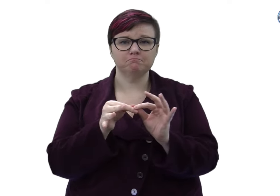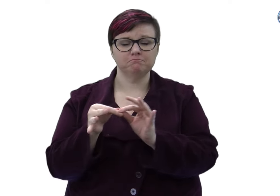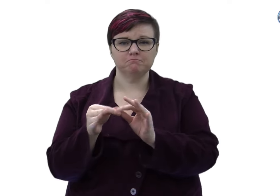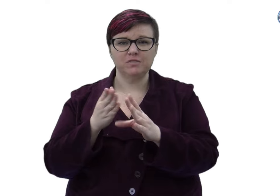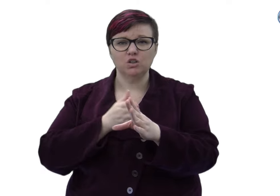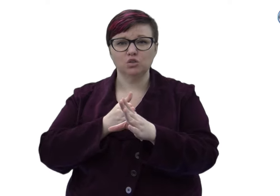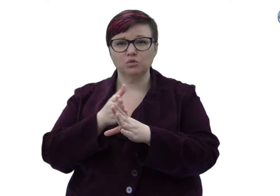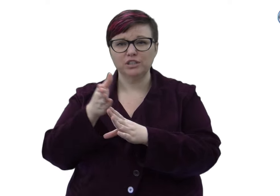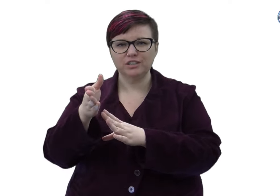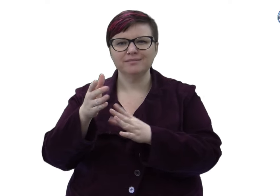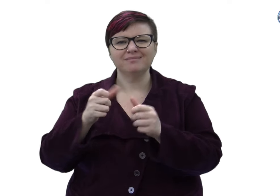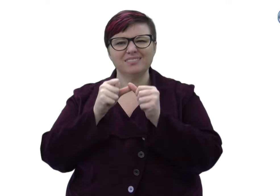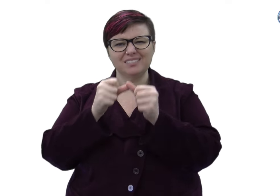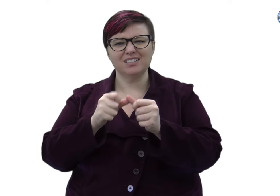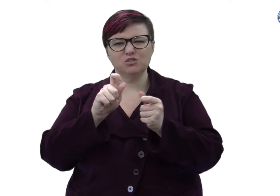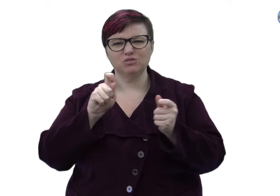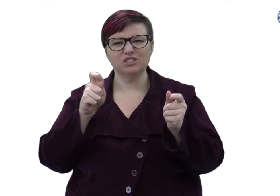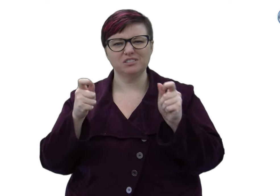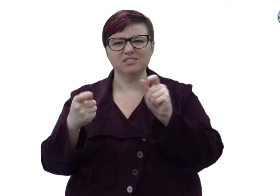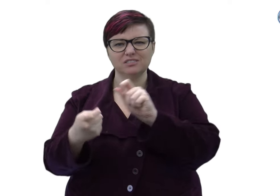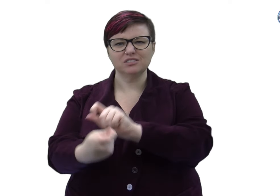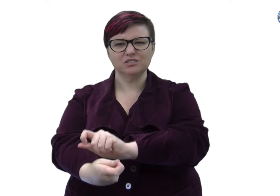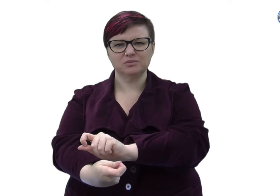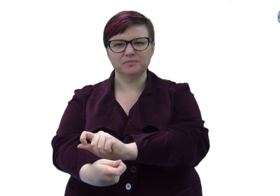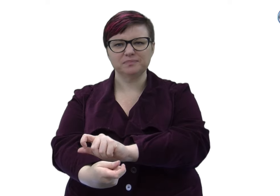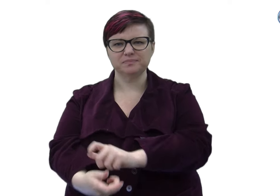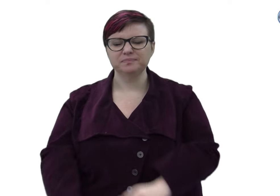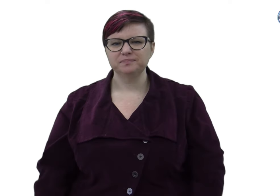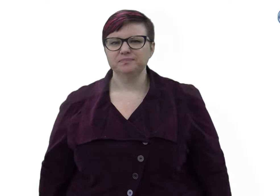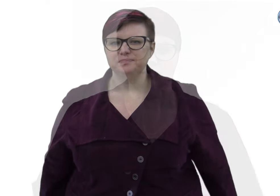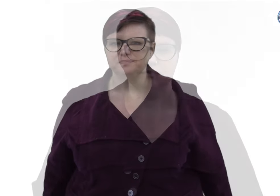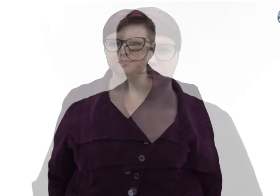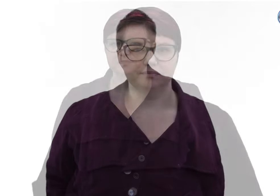self developing over time throughout their careers.